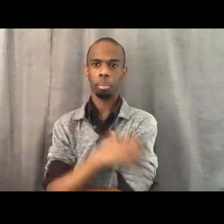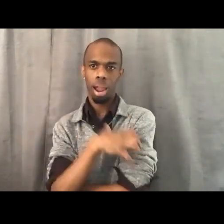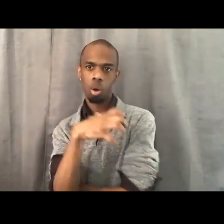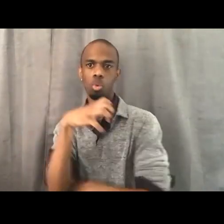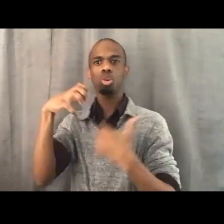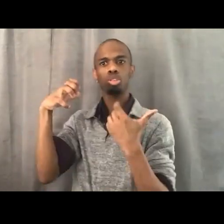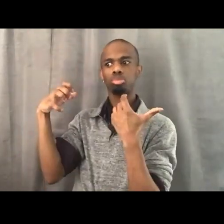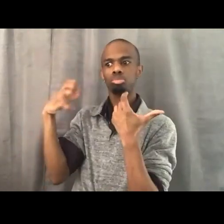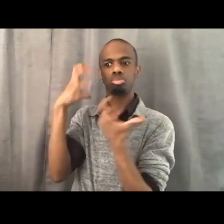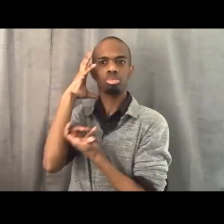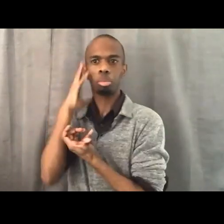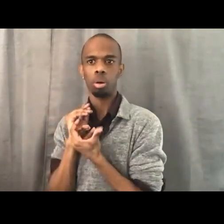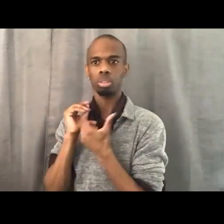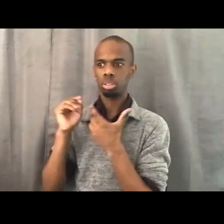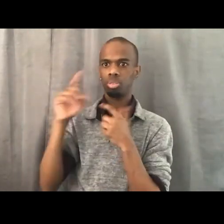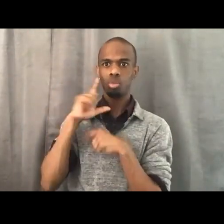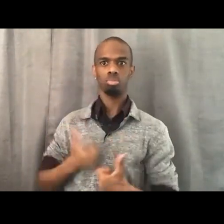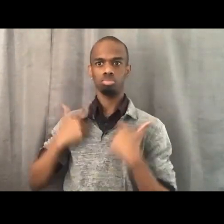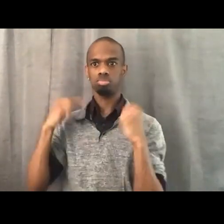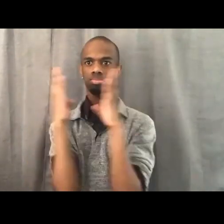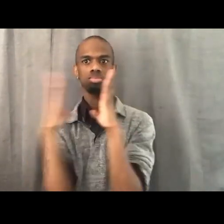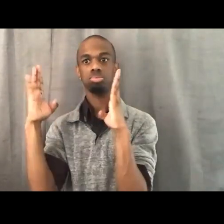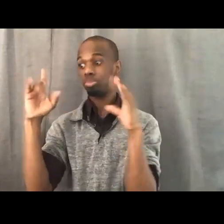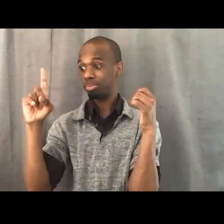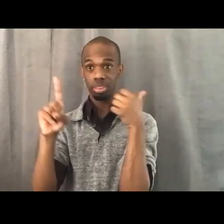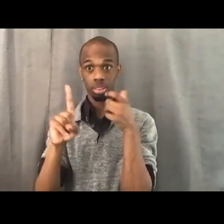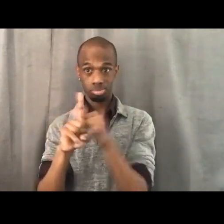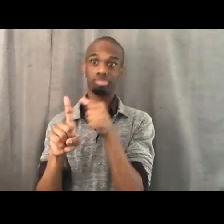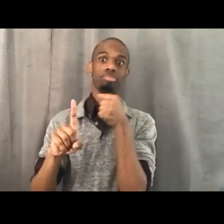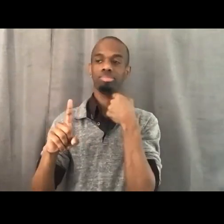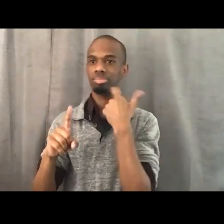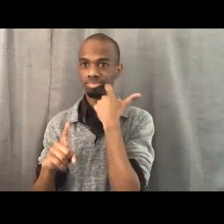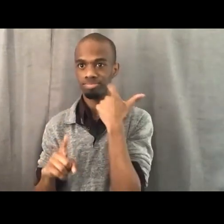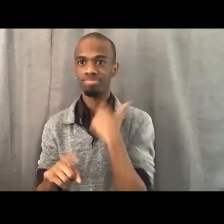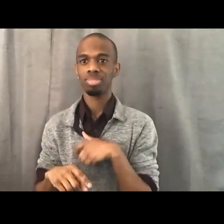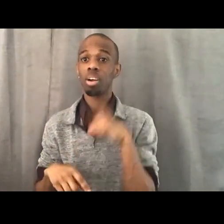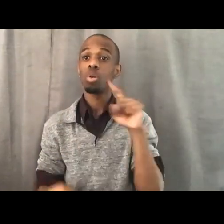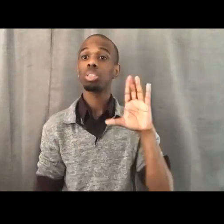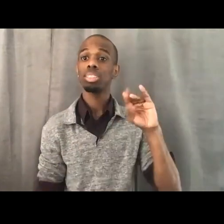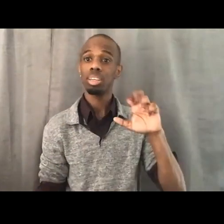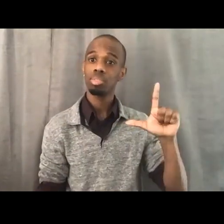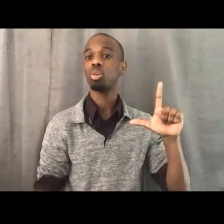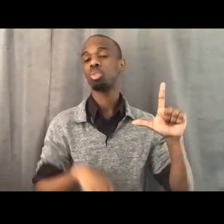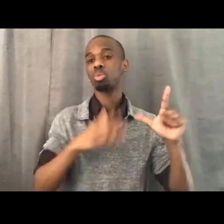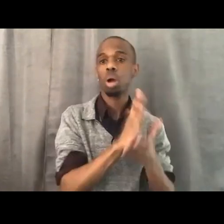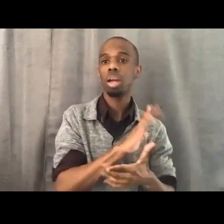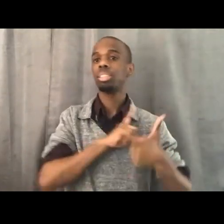that were important for the Civil Rights movement, the Civil Rights Act of 1964, Voting Rights Act of 1965,